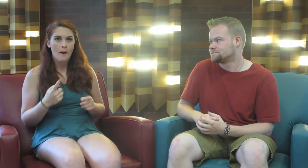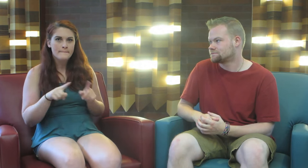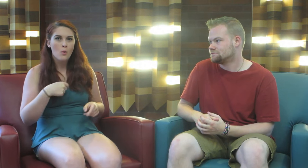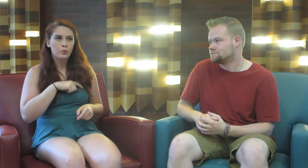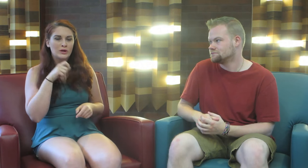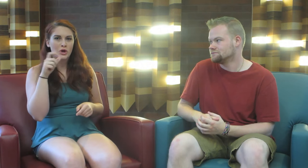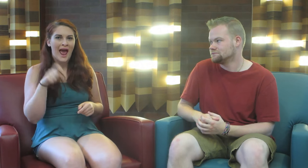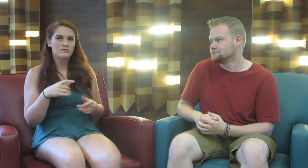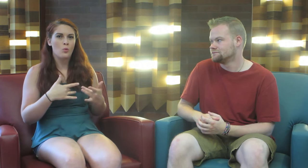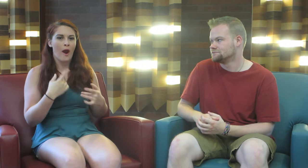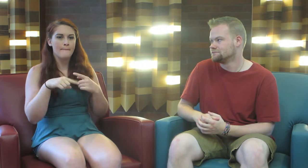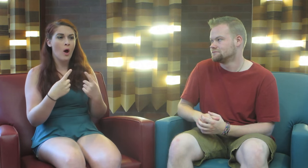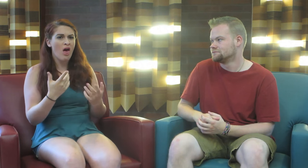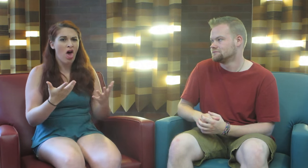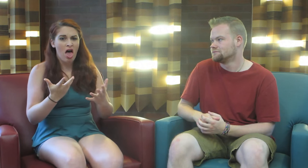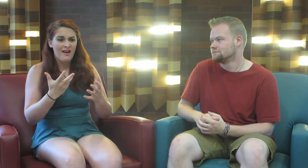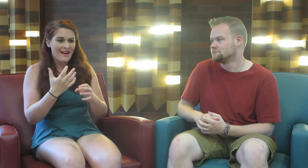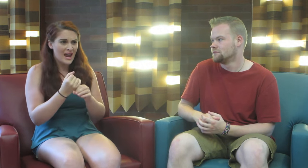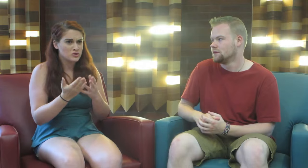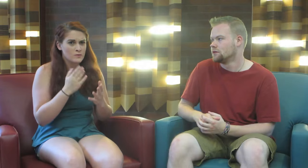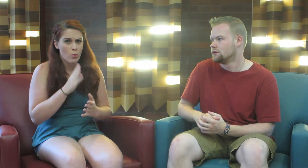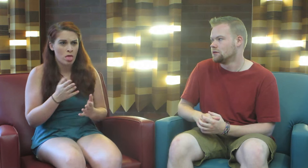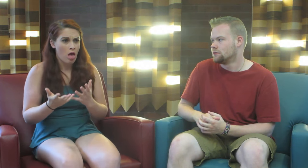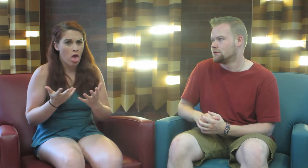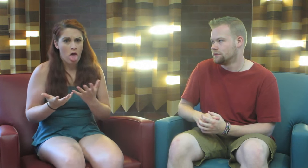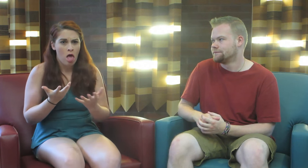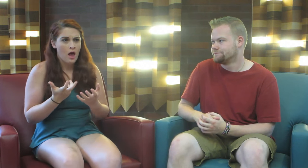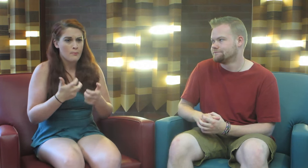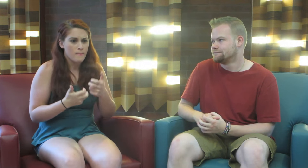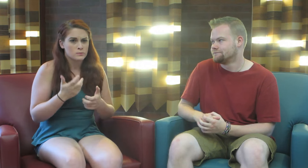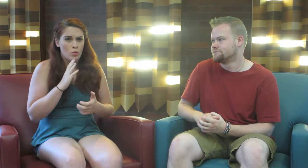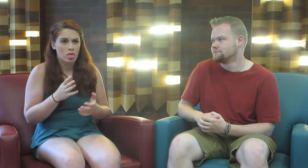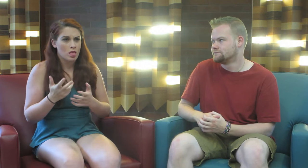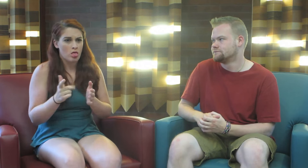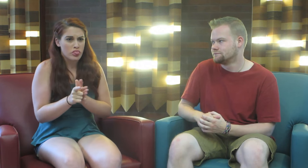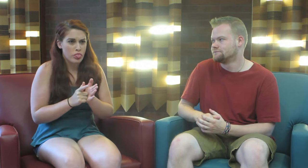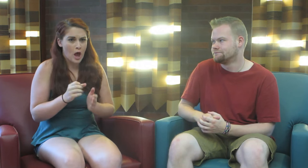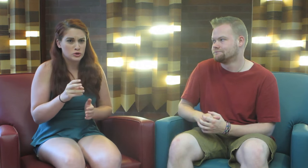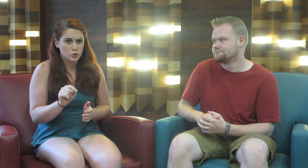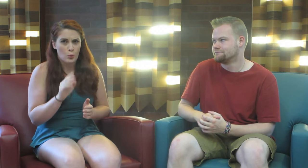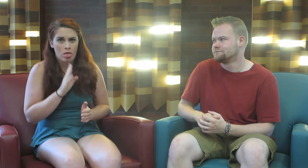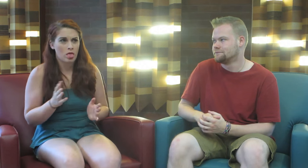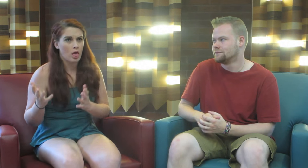But we shouldn’t have to worry about if we will get services, will we have problems, will a lawsuit happen?